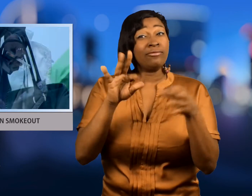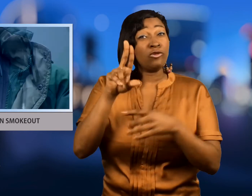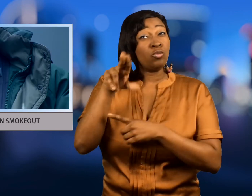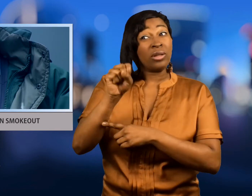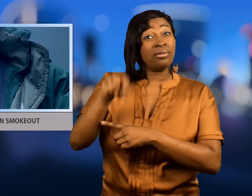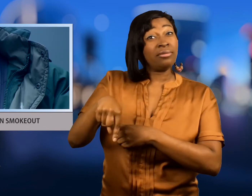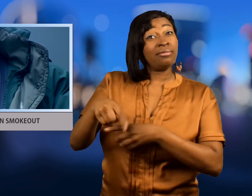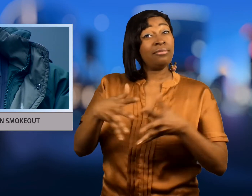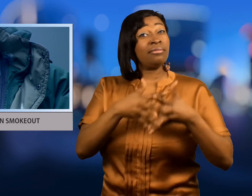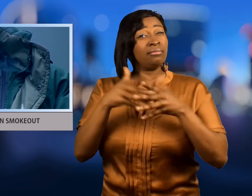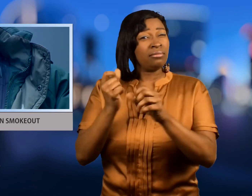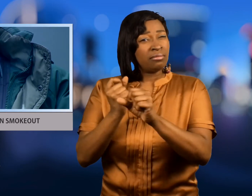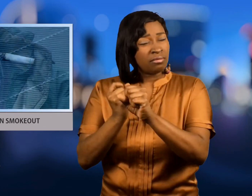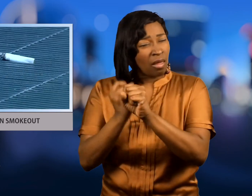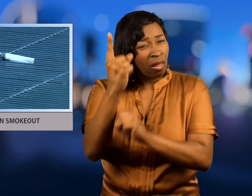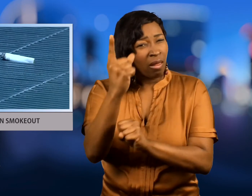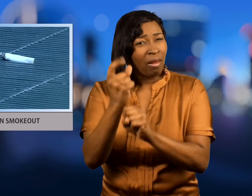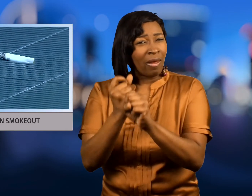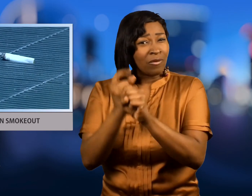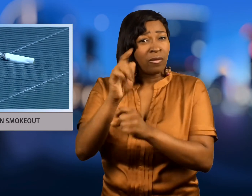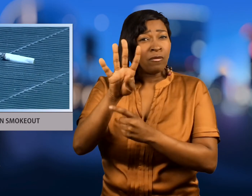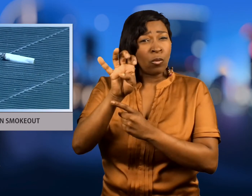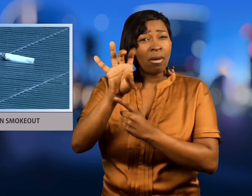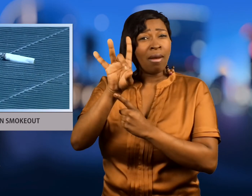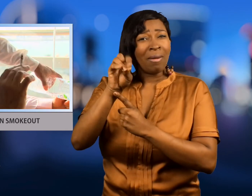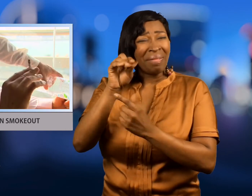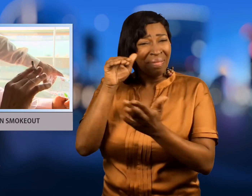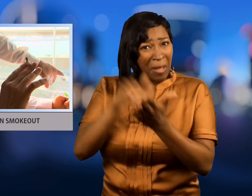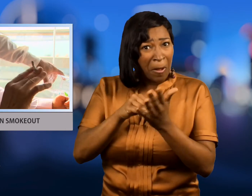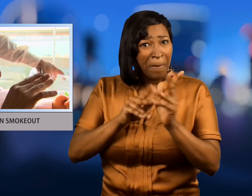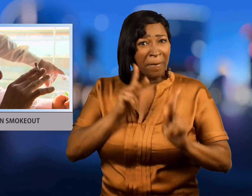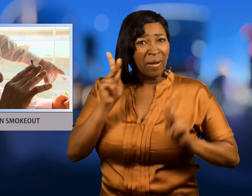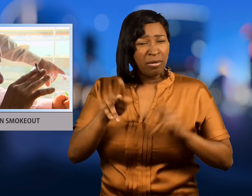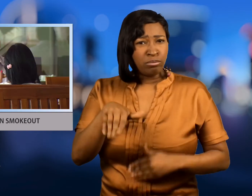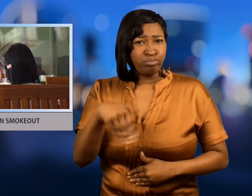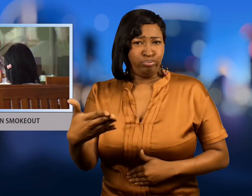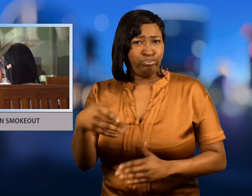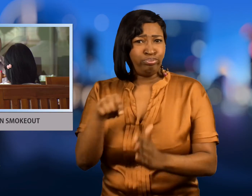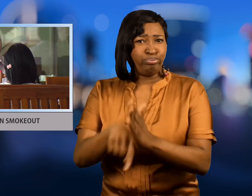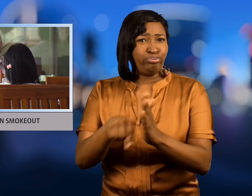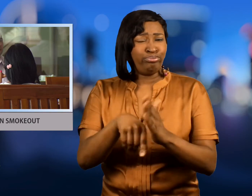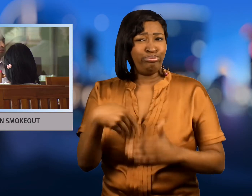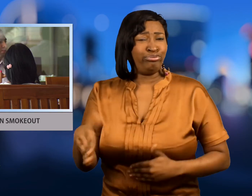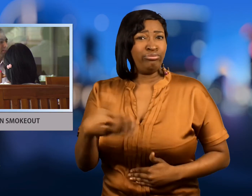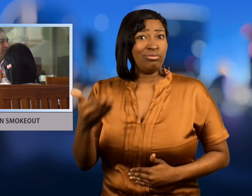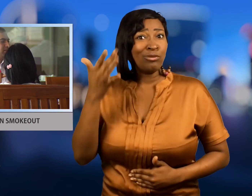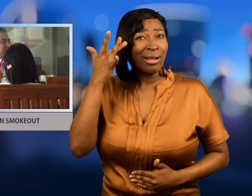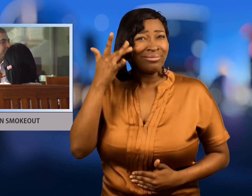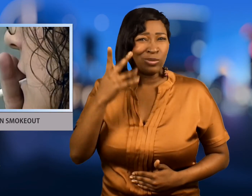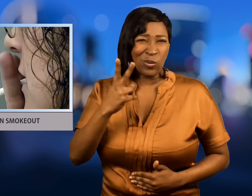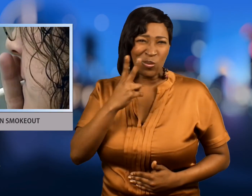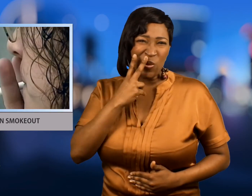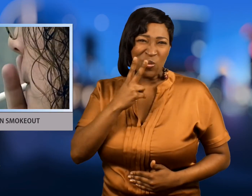people in the U.S. every year.